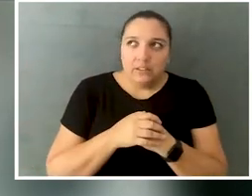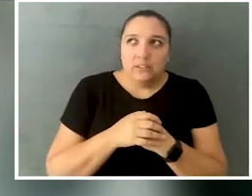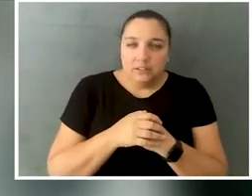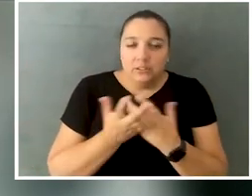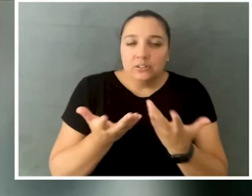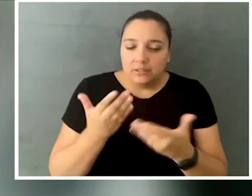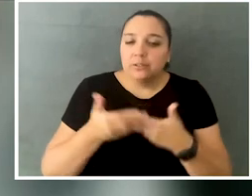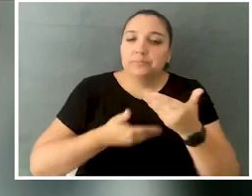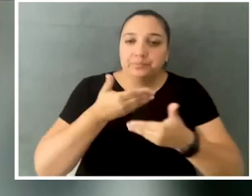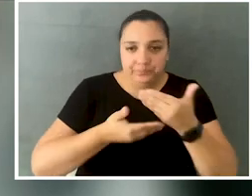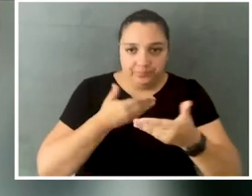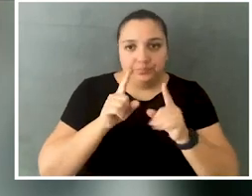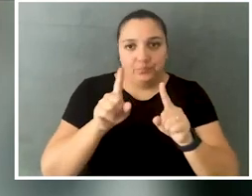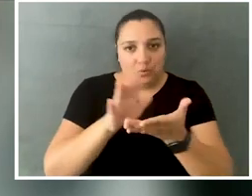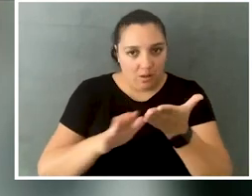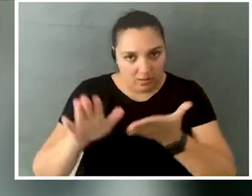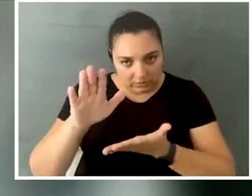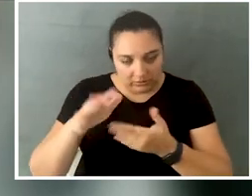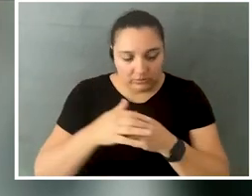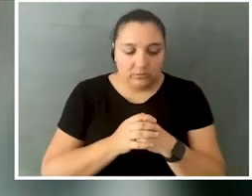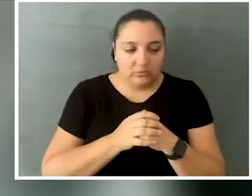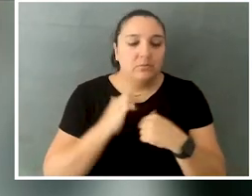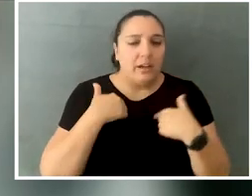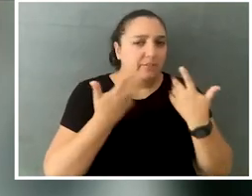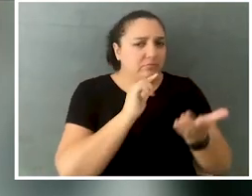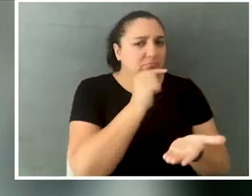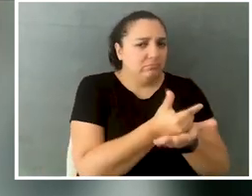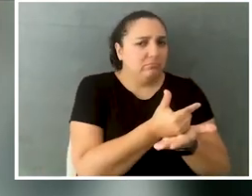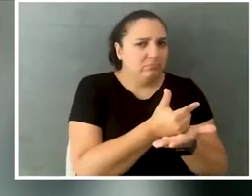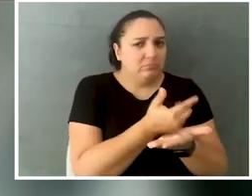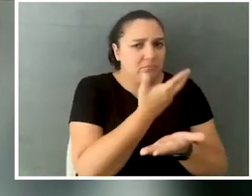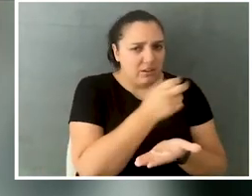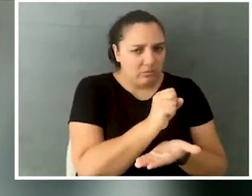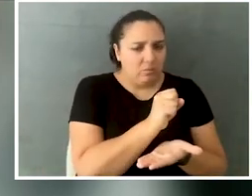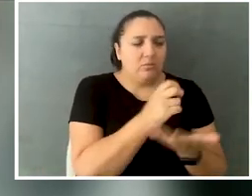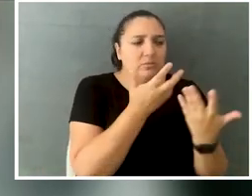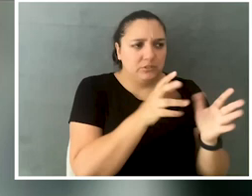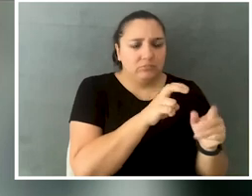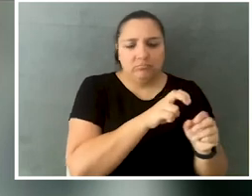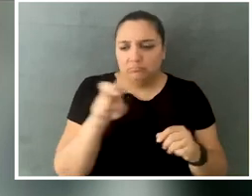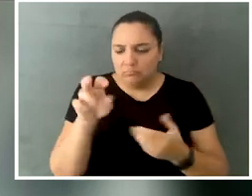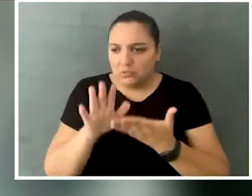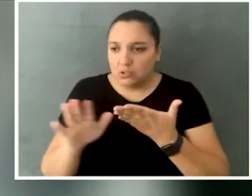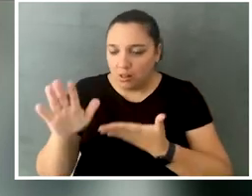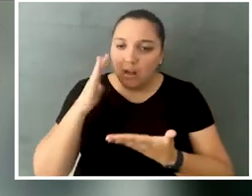Yeah, so I got to college. I graduated high school with my peers in 2015, got to college, and immediately founded